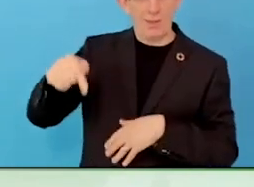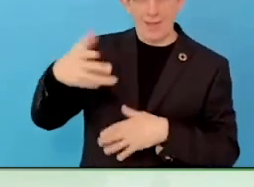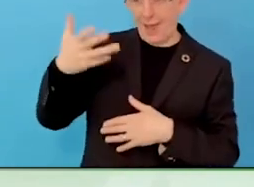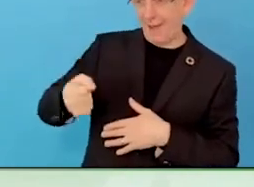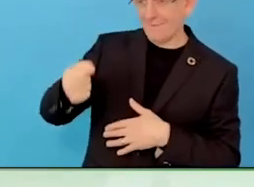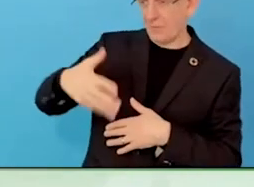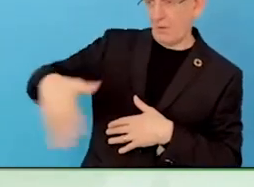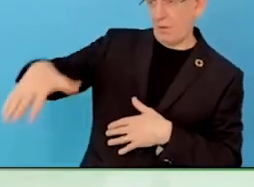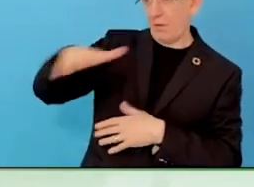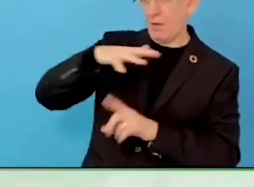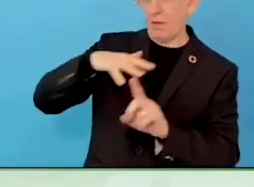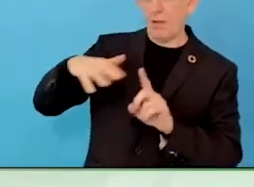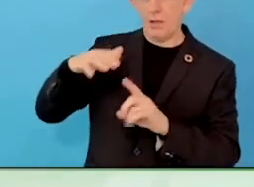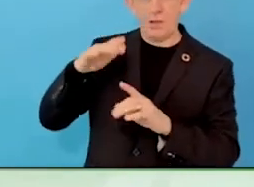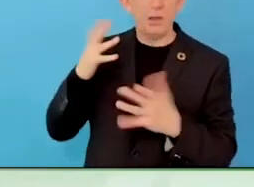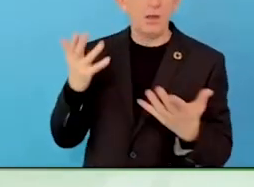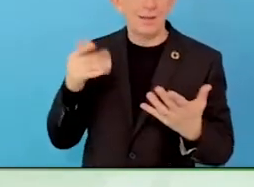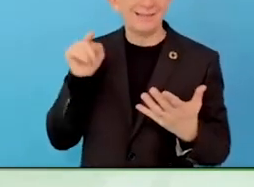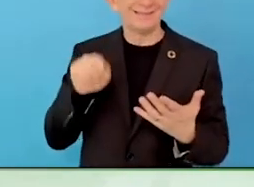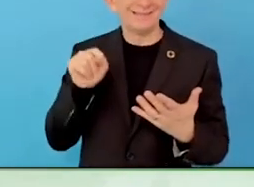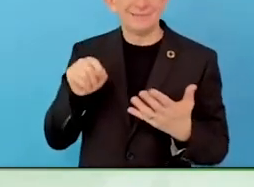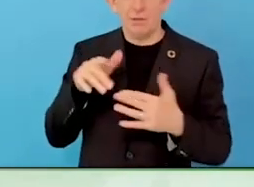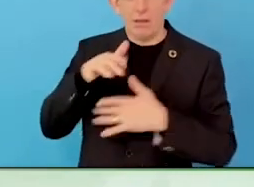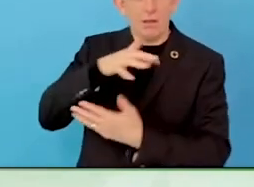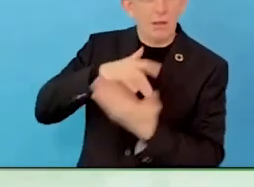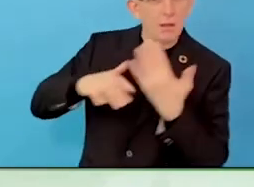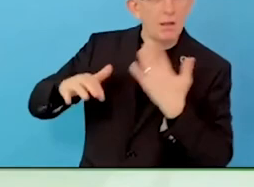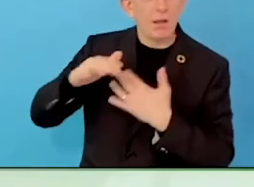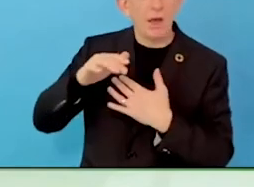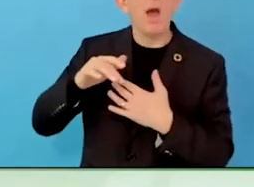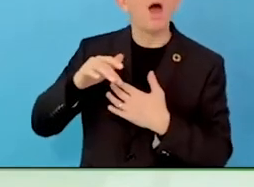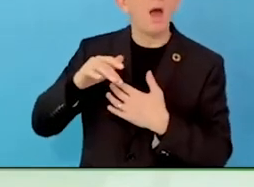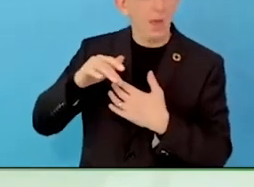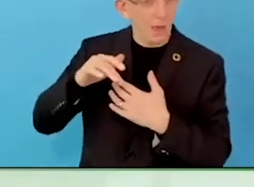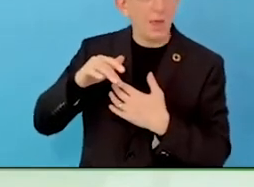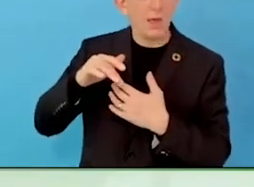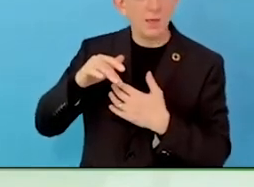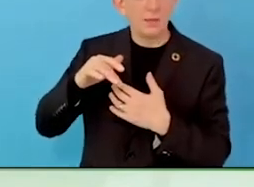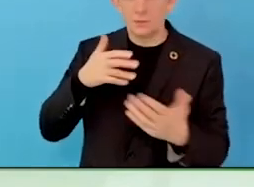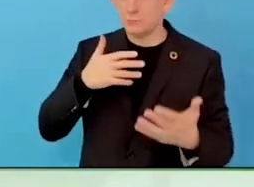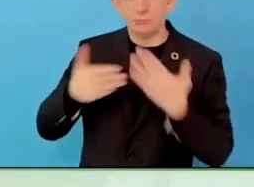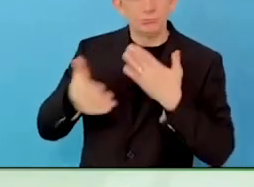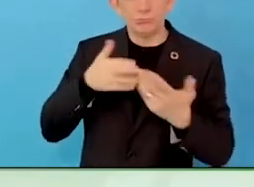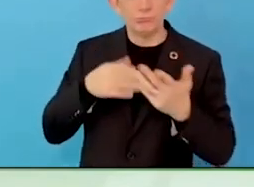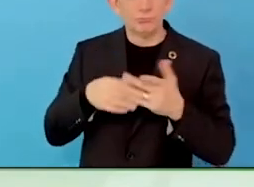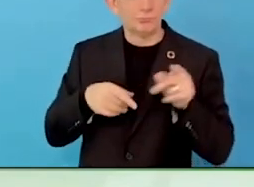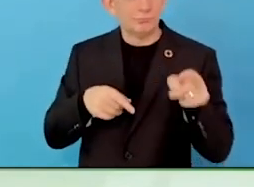LinkedIn, or us. The goal is that the company ready to understand the talent.